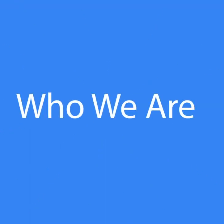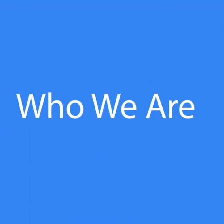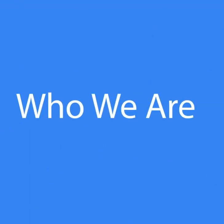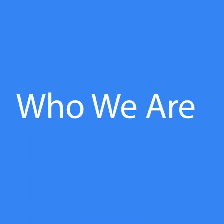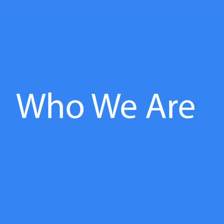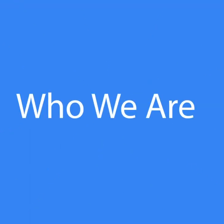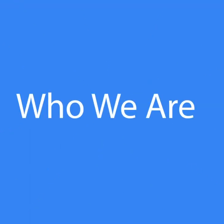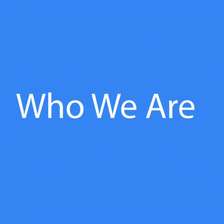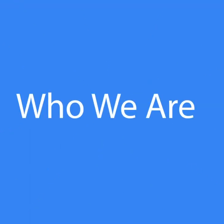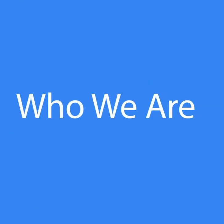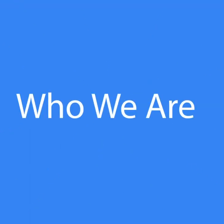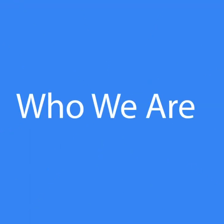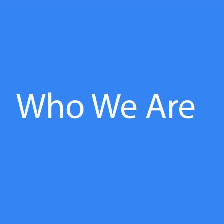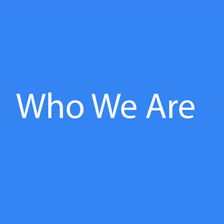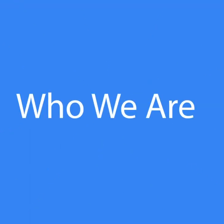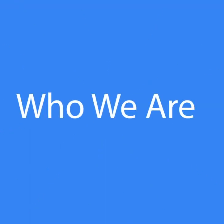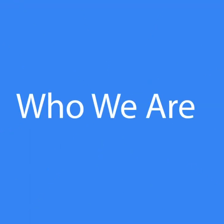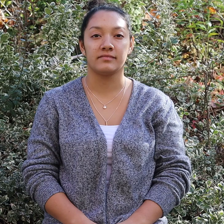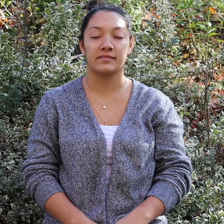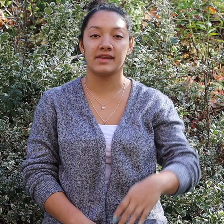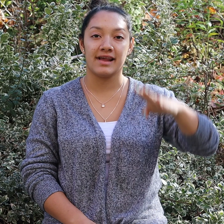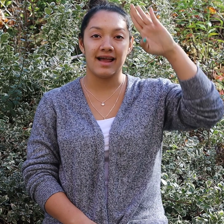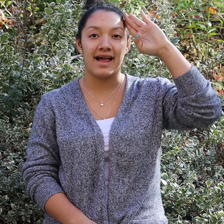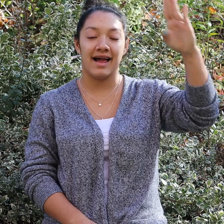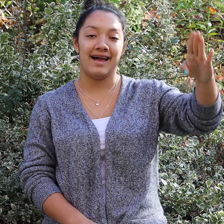["Weavers", performed by MotherTongue]